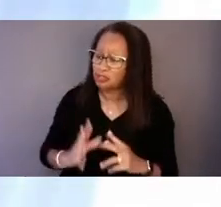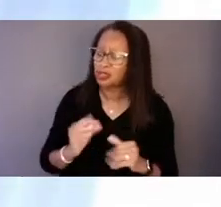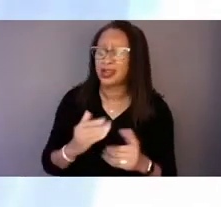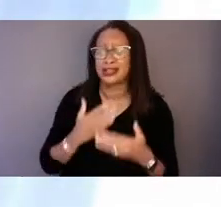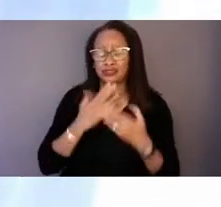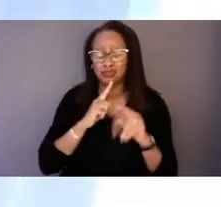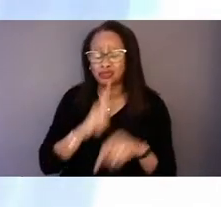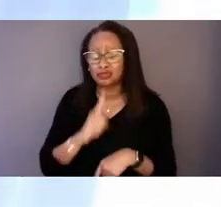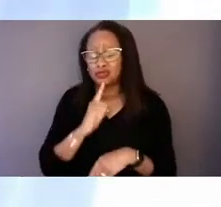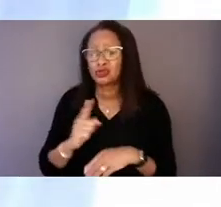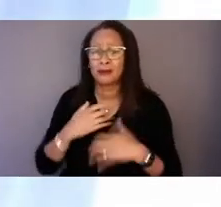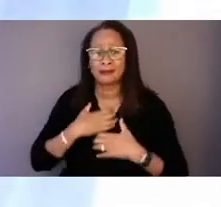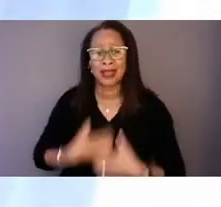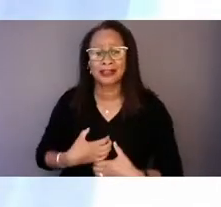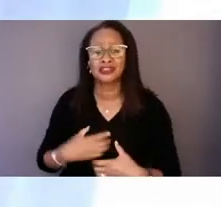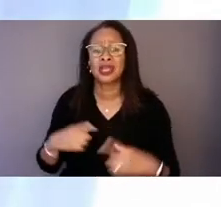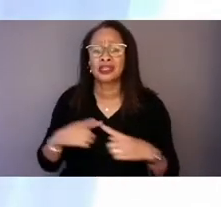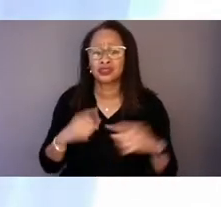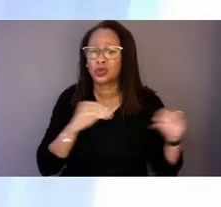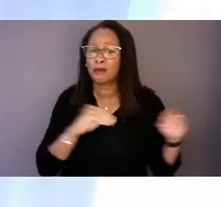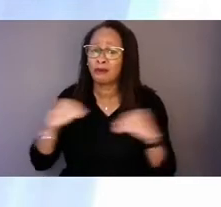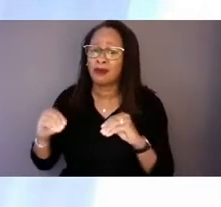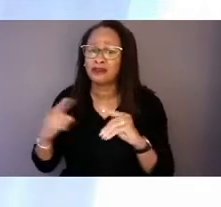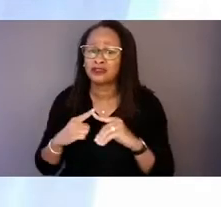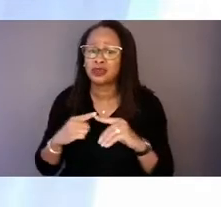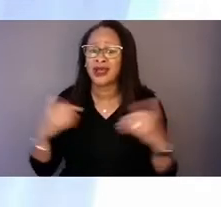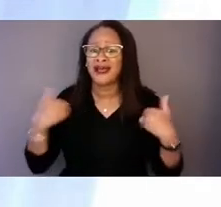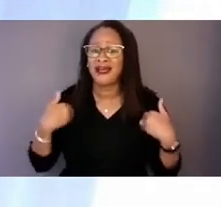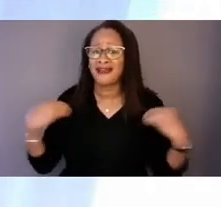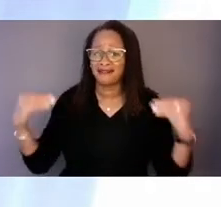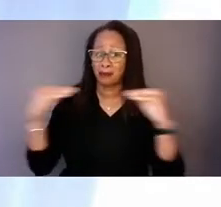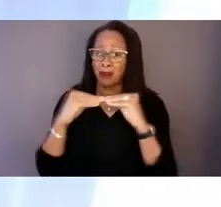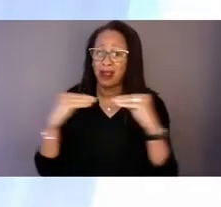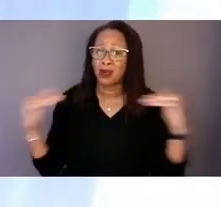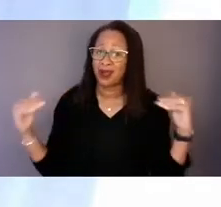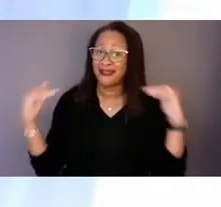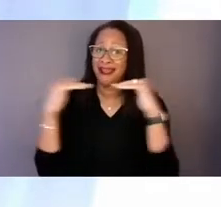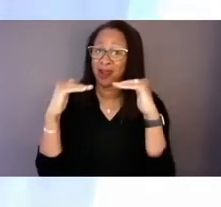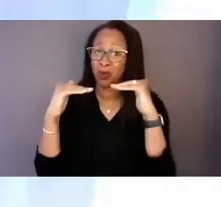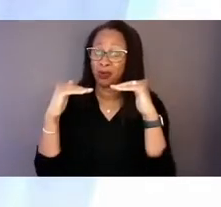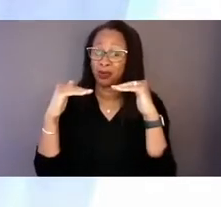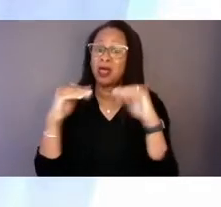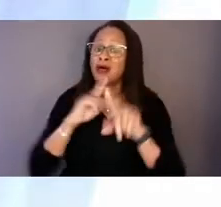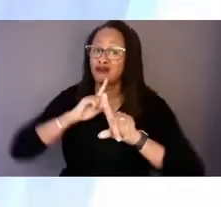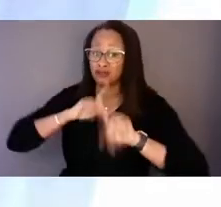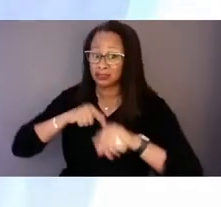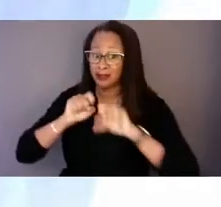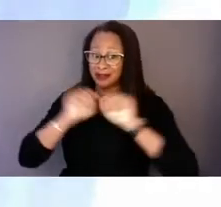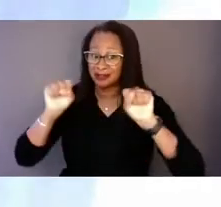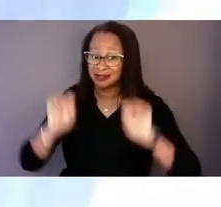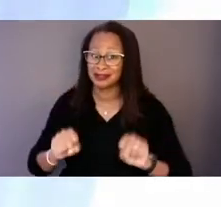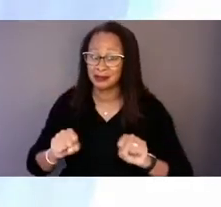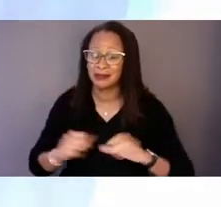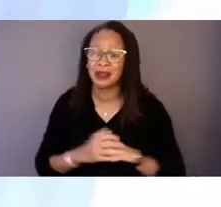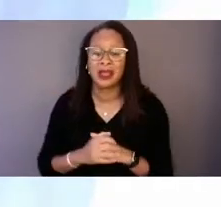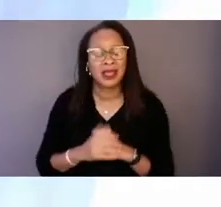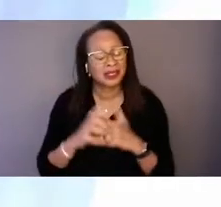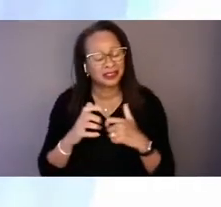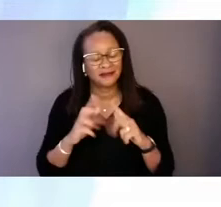to move toward having a more equitable response system is much appreciated.